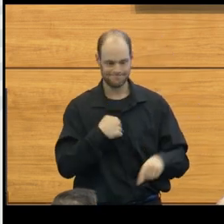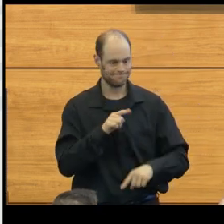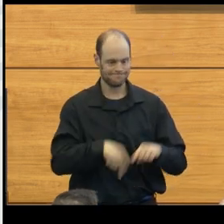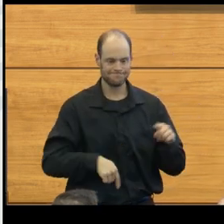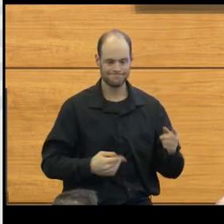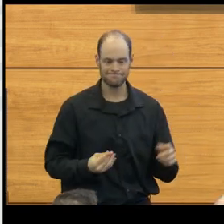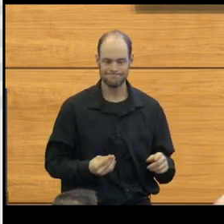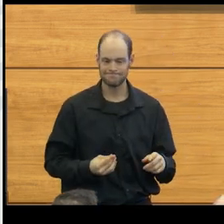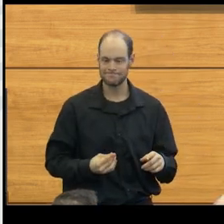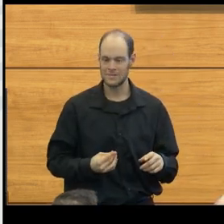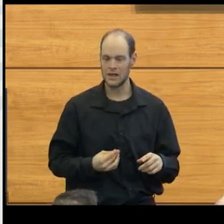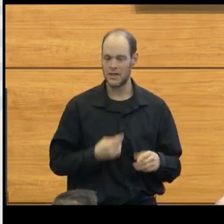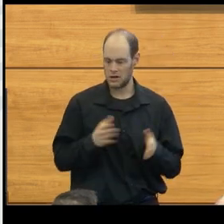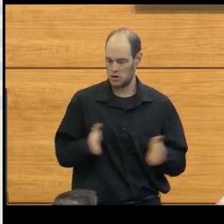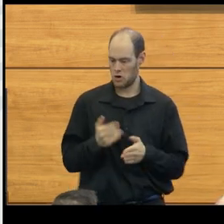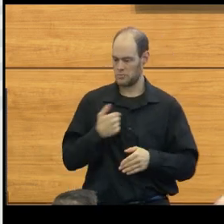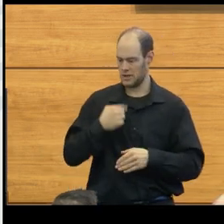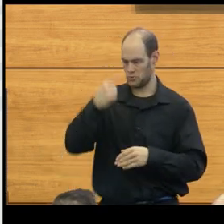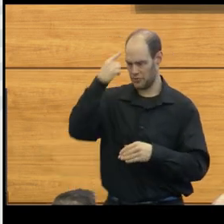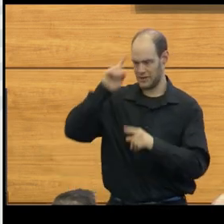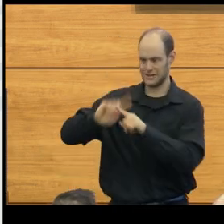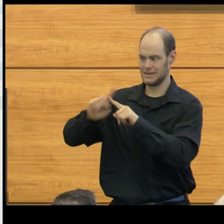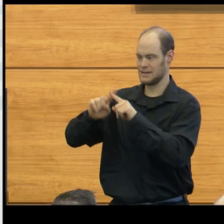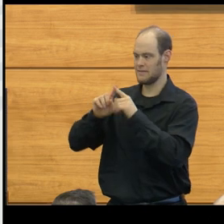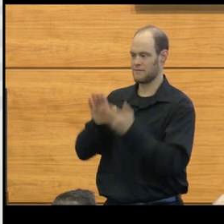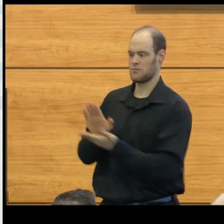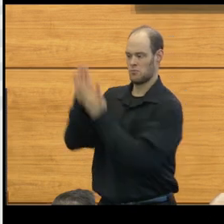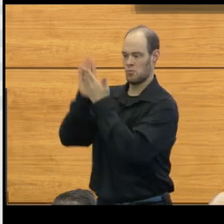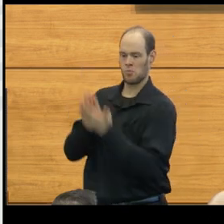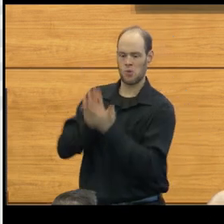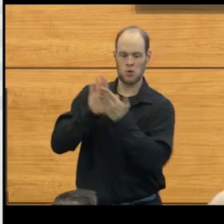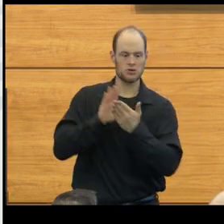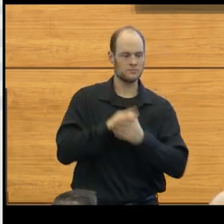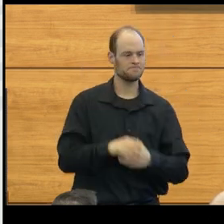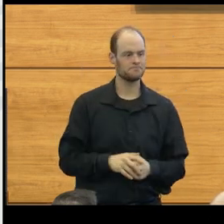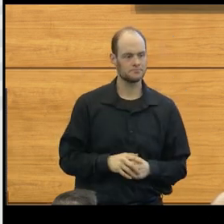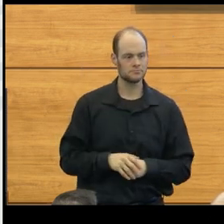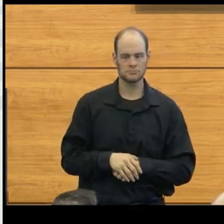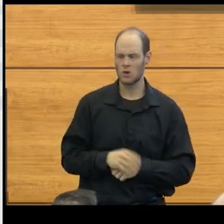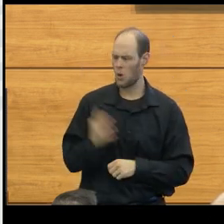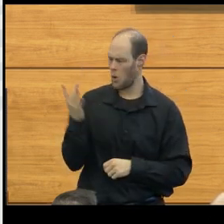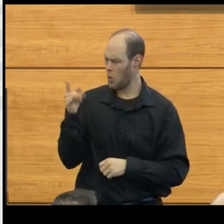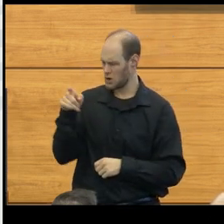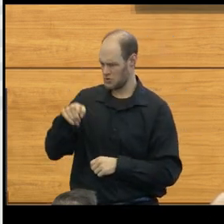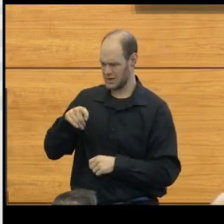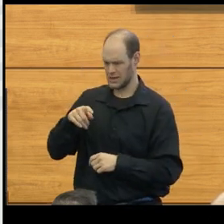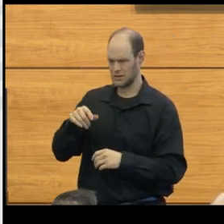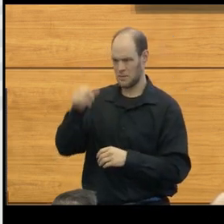and then kind of pushed me to think in different directions. Why do you need to operate on the brain